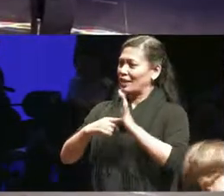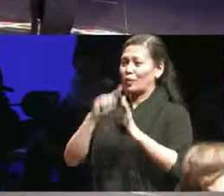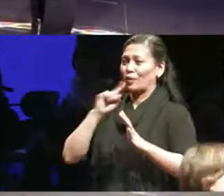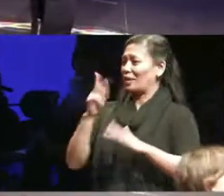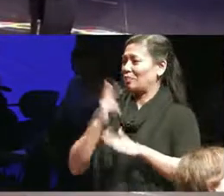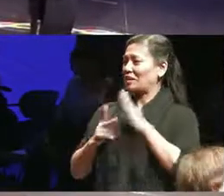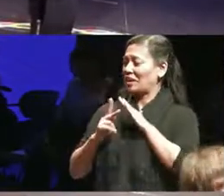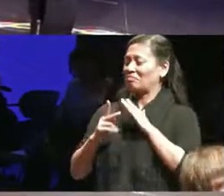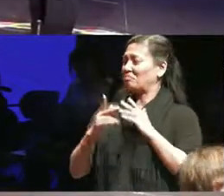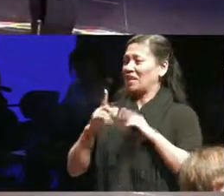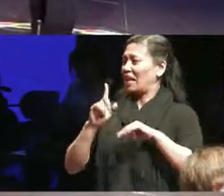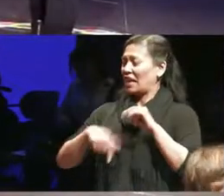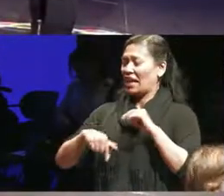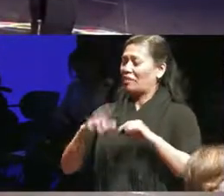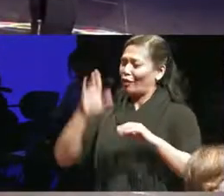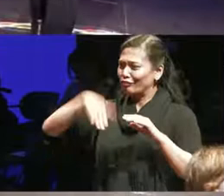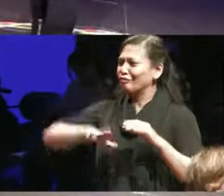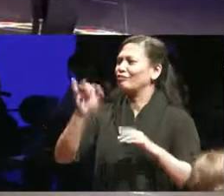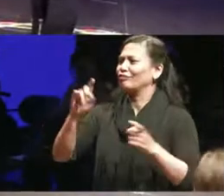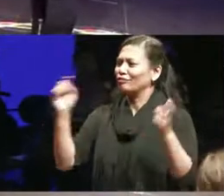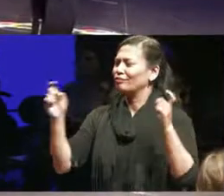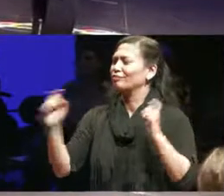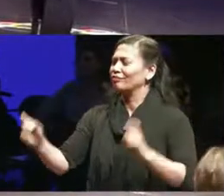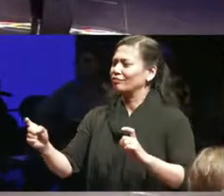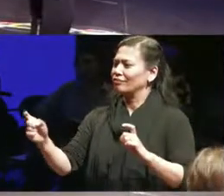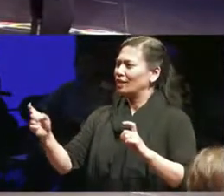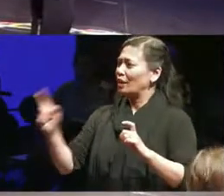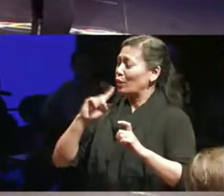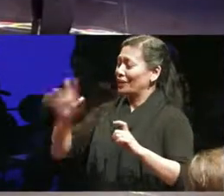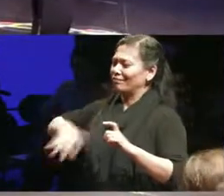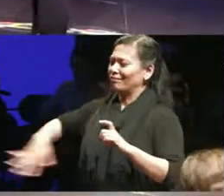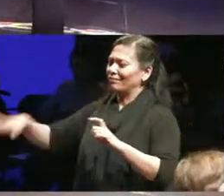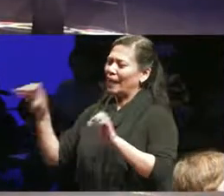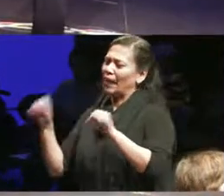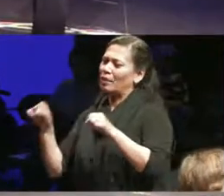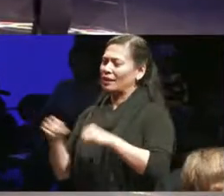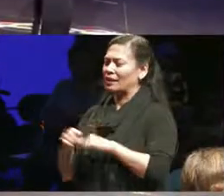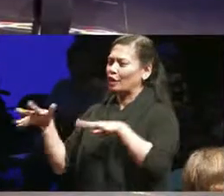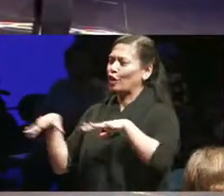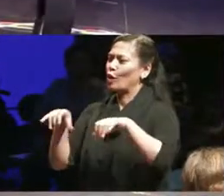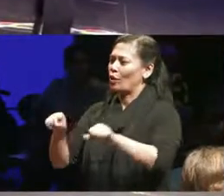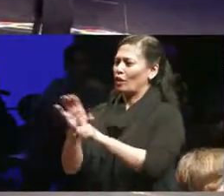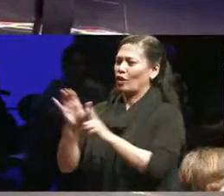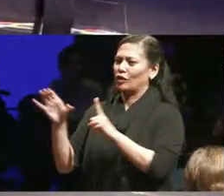experienced enable its brightest thinnest colonial quarter in precarity